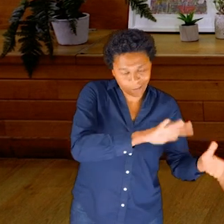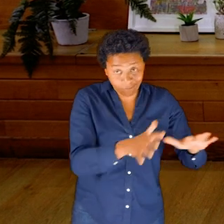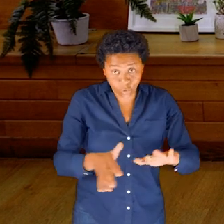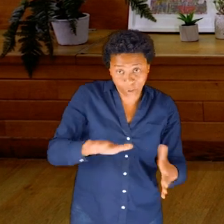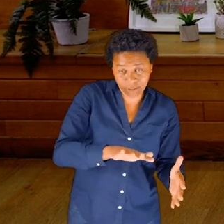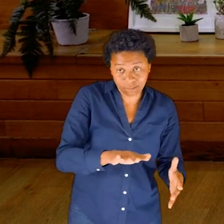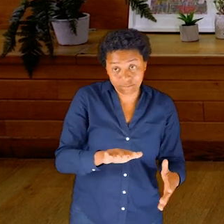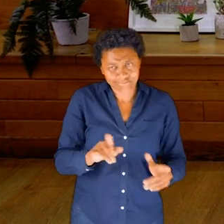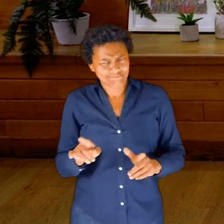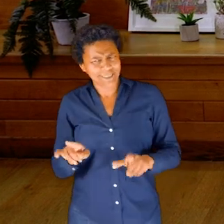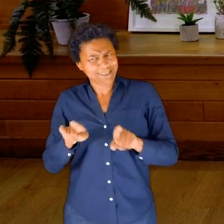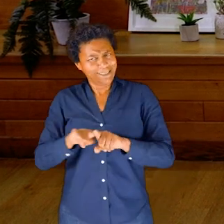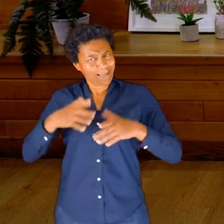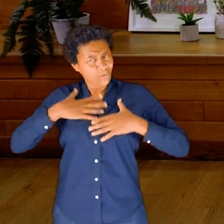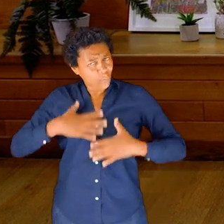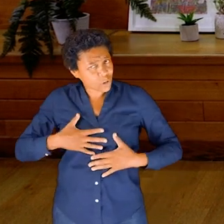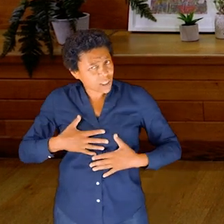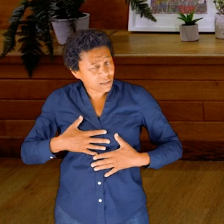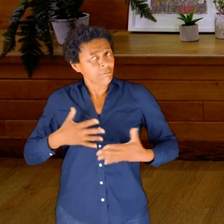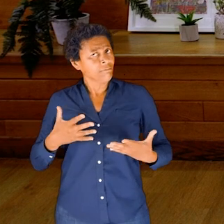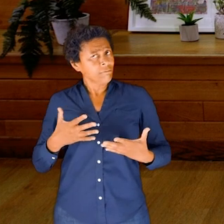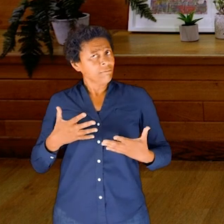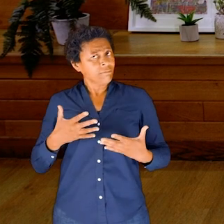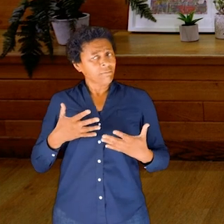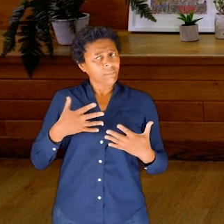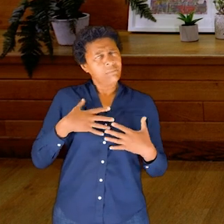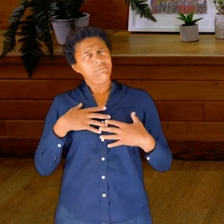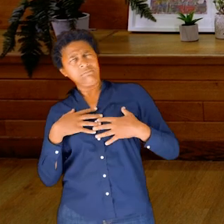Feel free to explore changing positions.